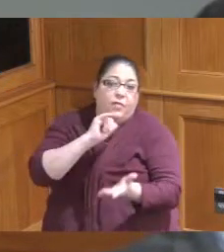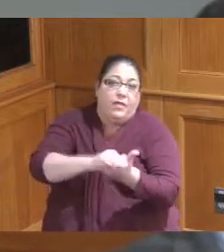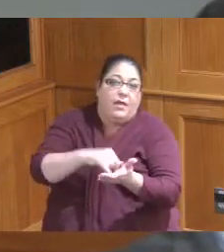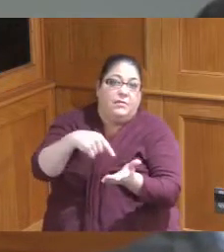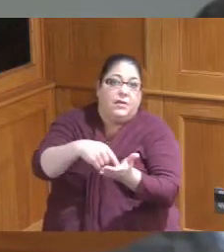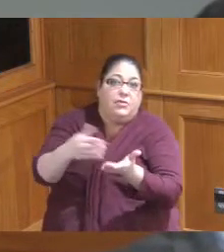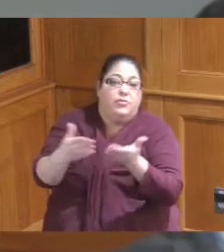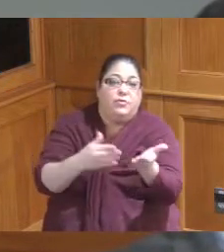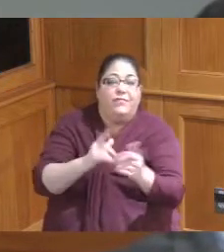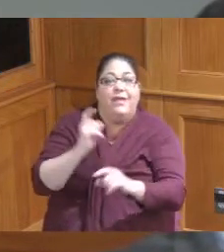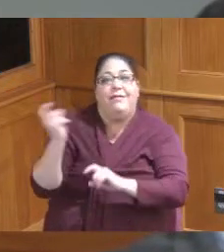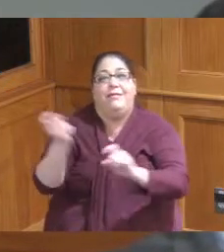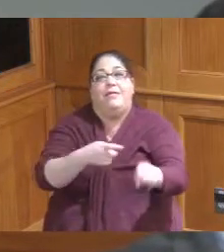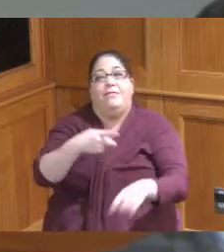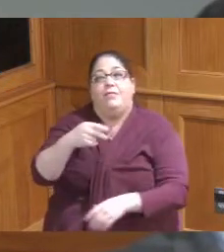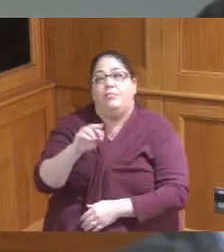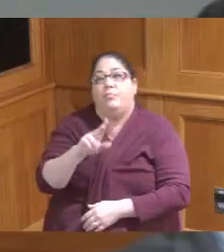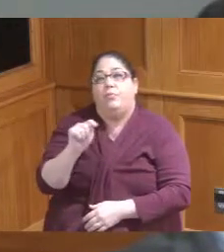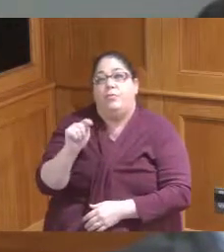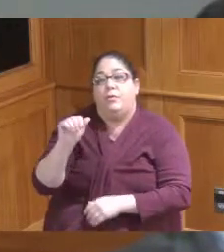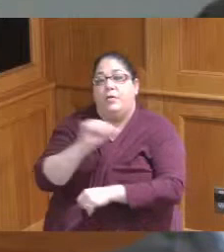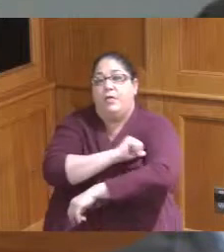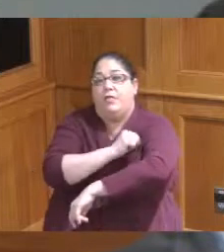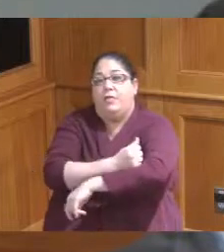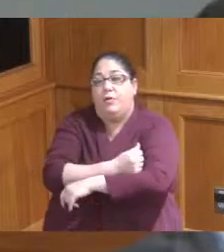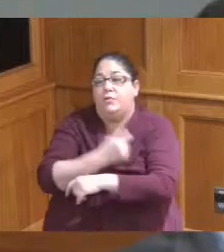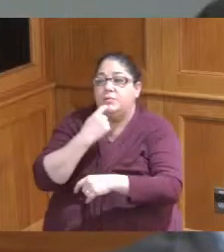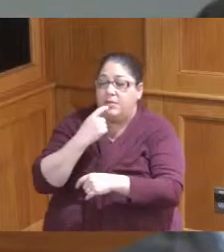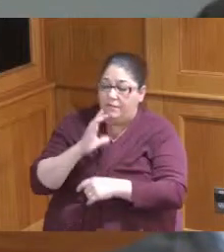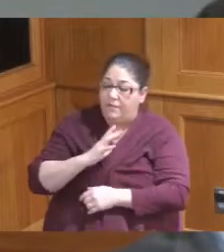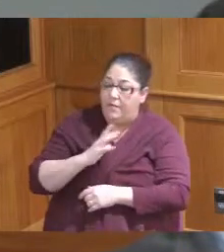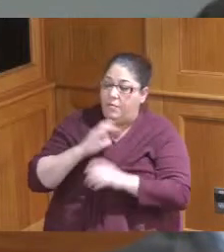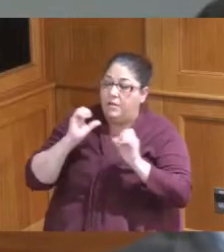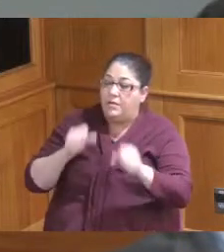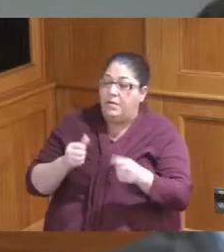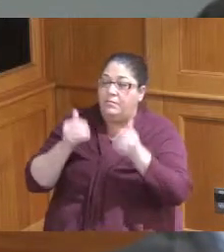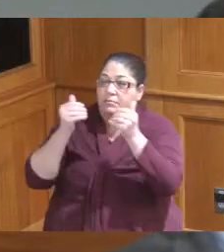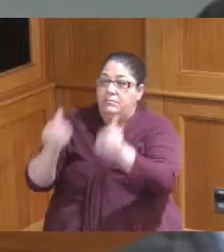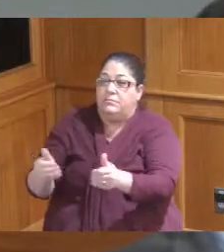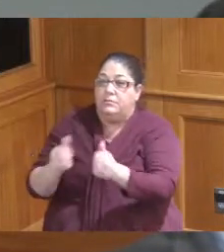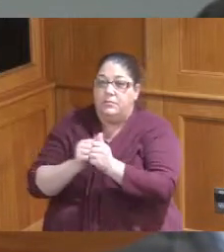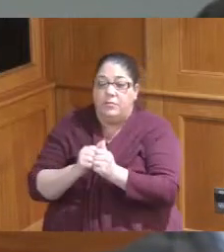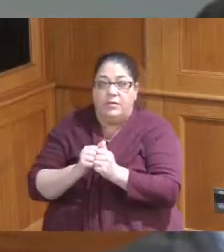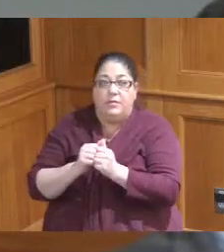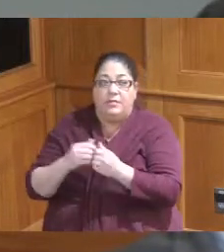it gives the Port Authority the ability to say okay we're going to go out and sell these nodes